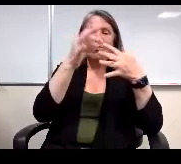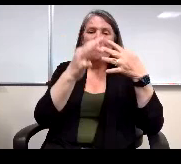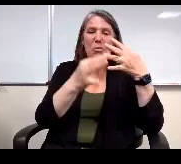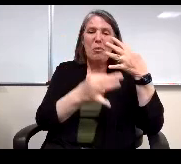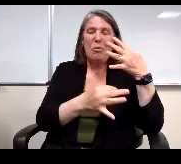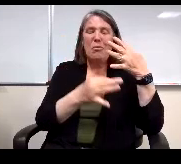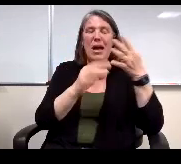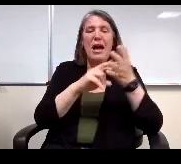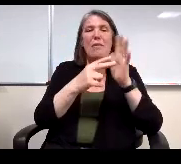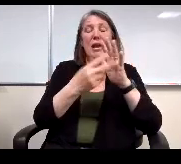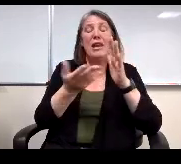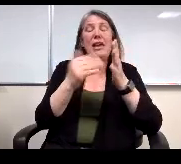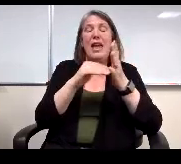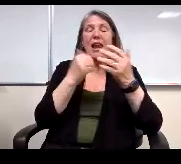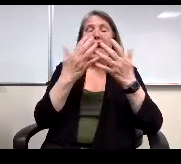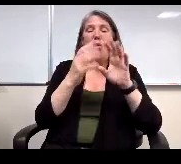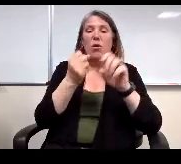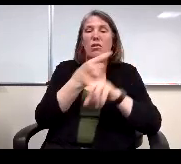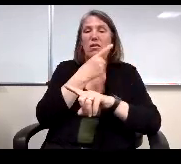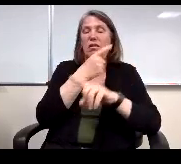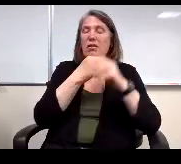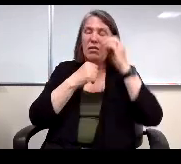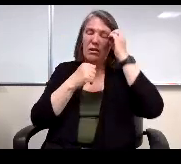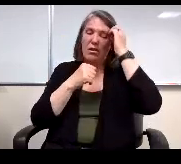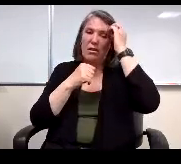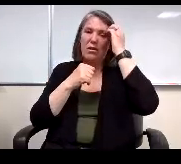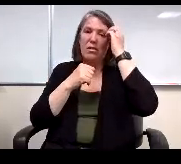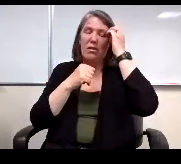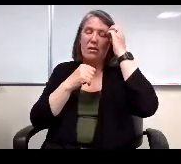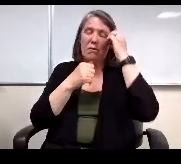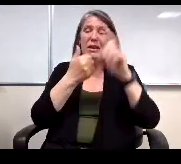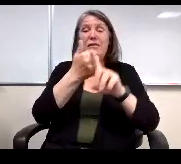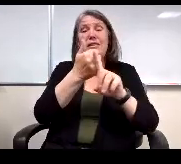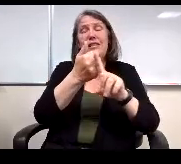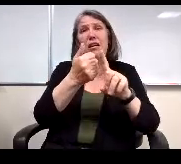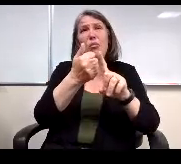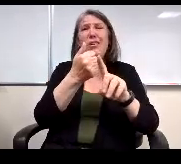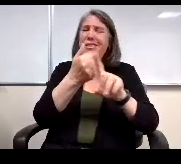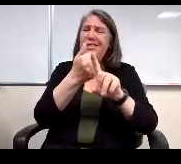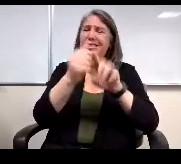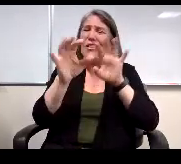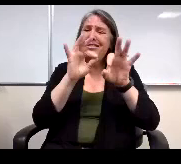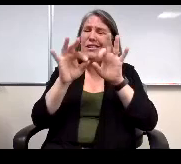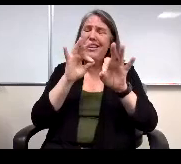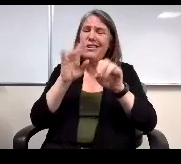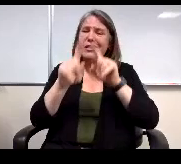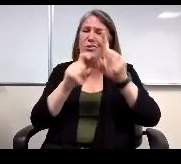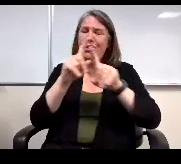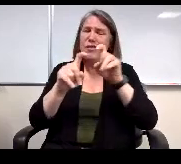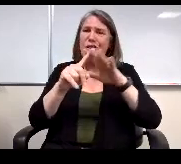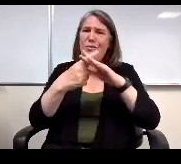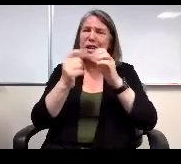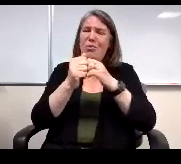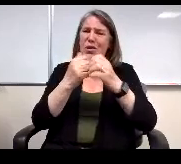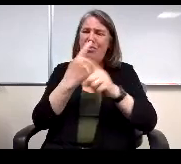I don't want to turn but it's a self selecting survey to begin. So.